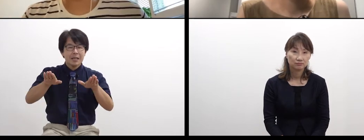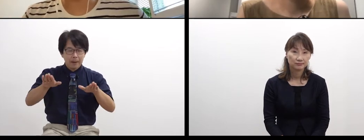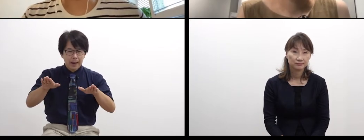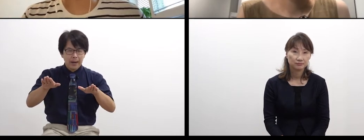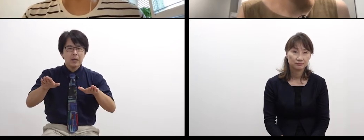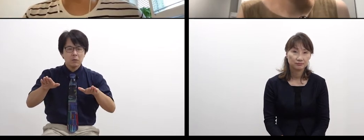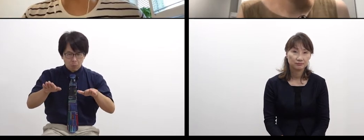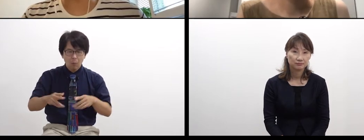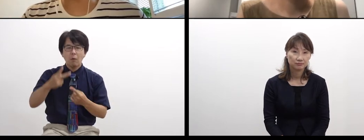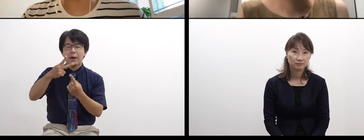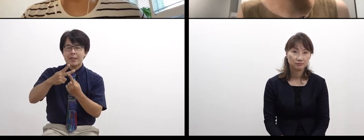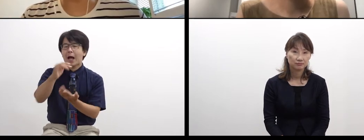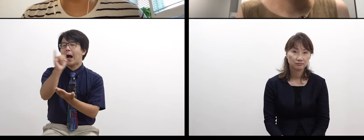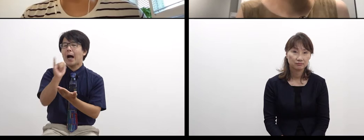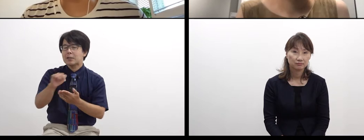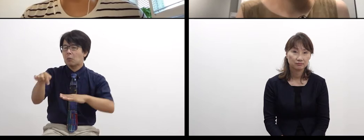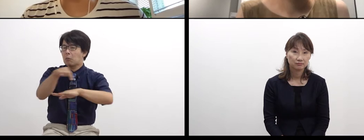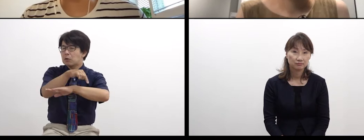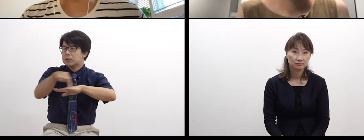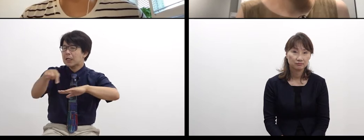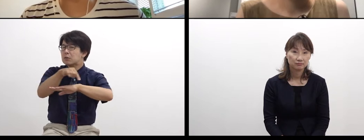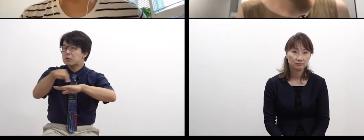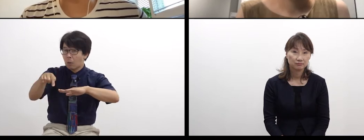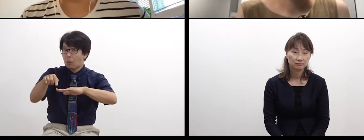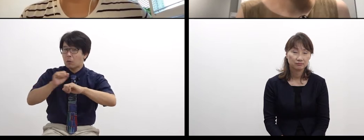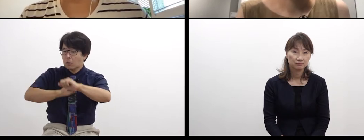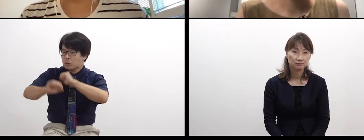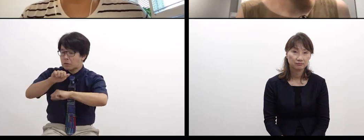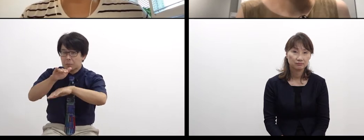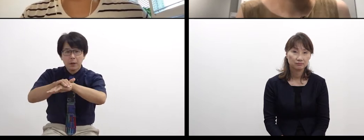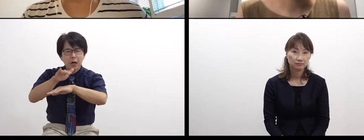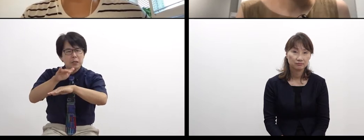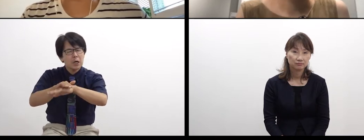and this project.